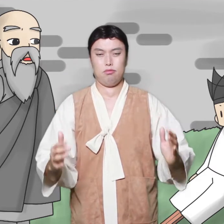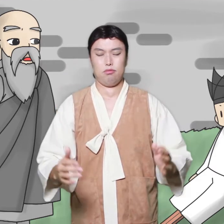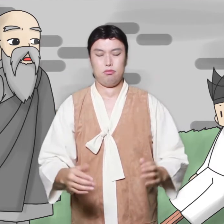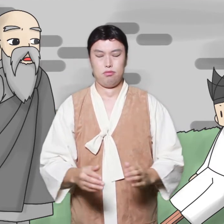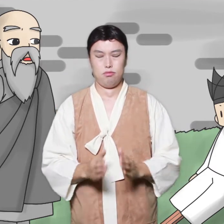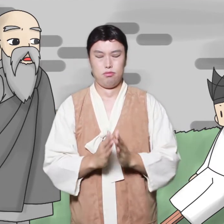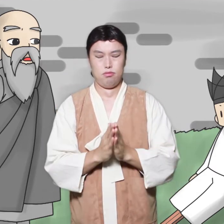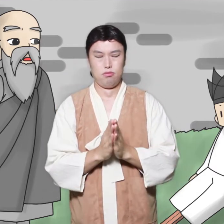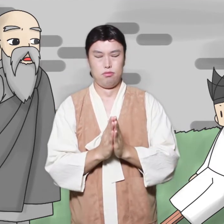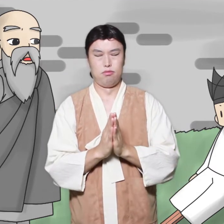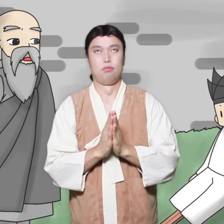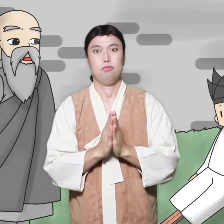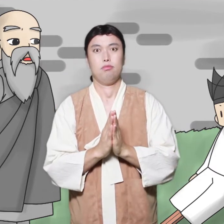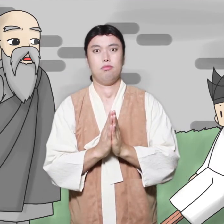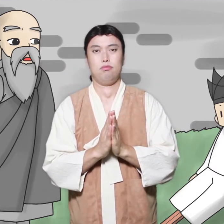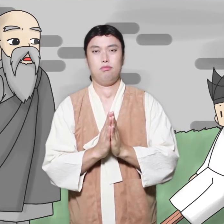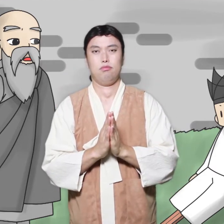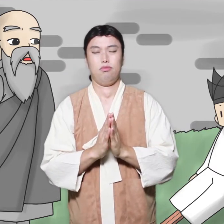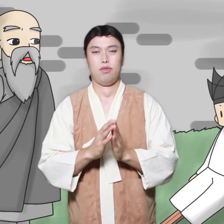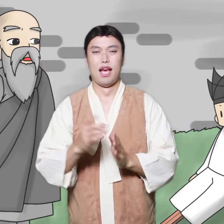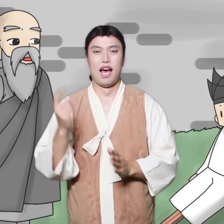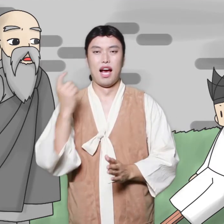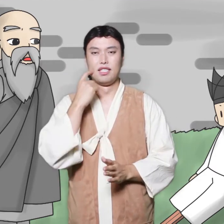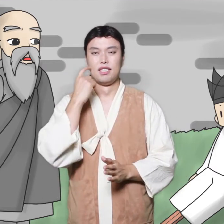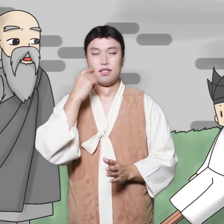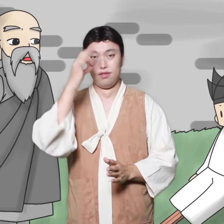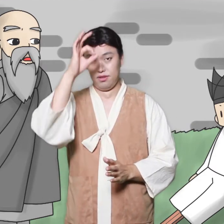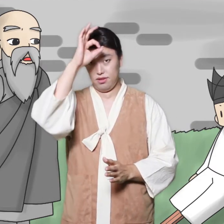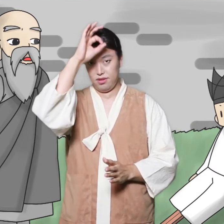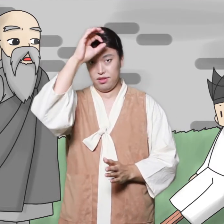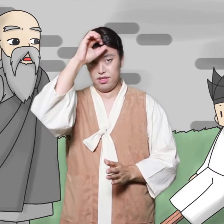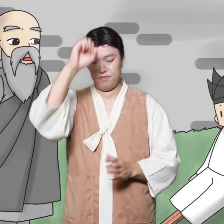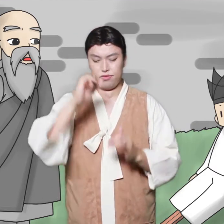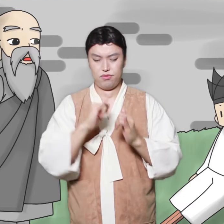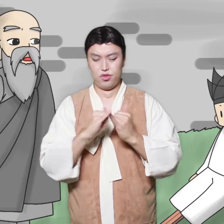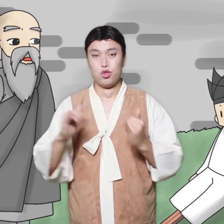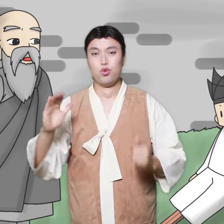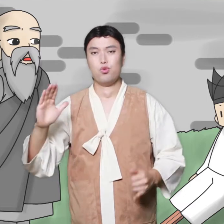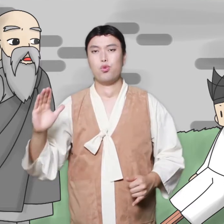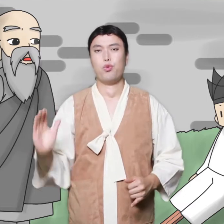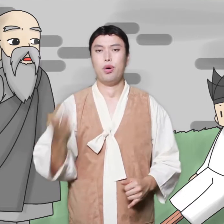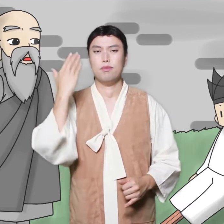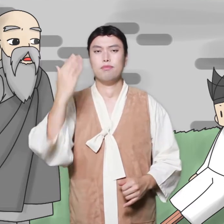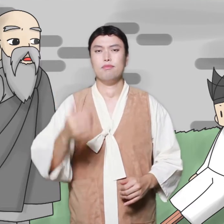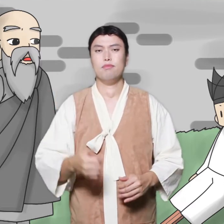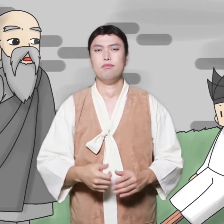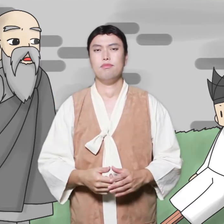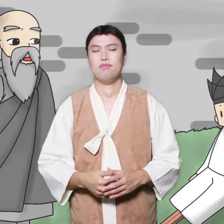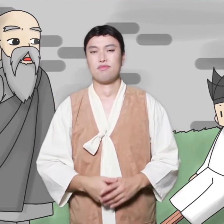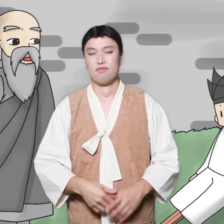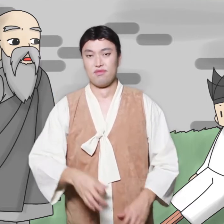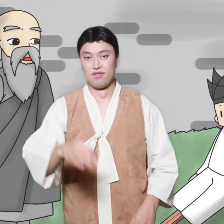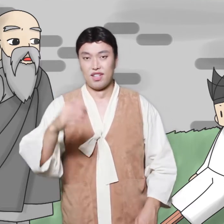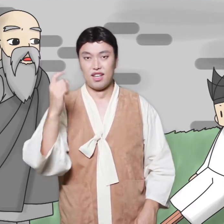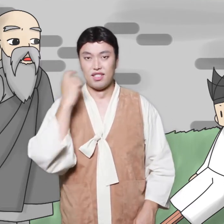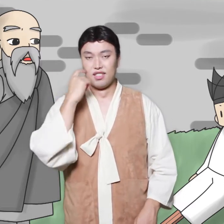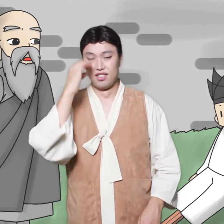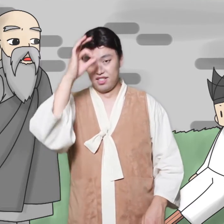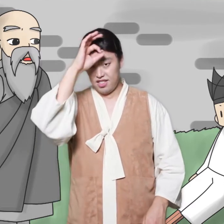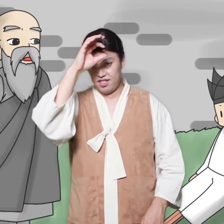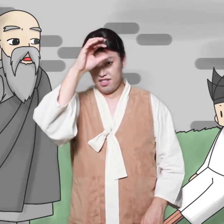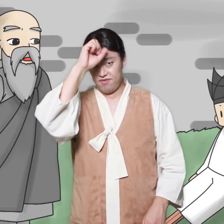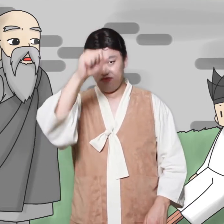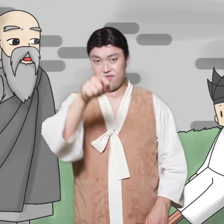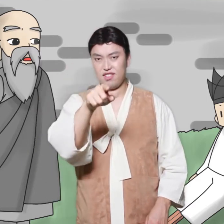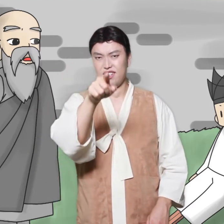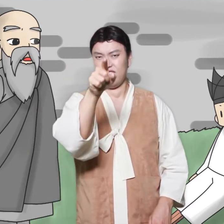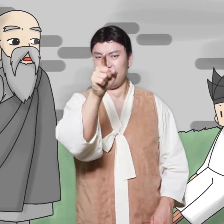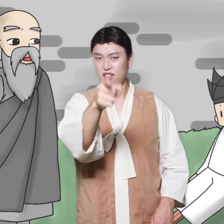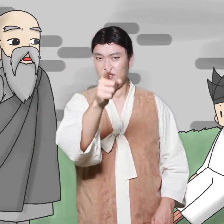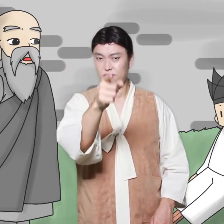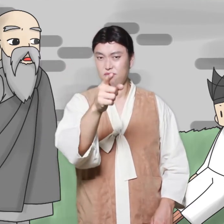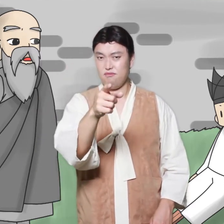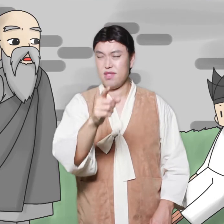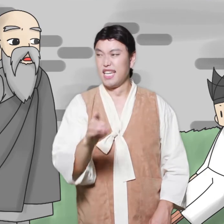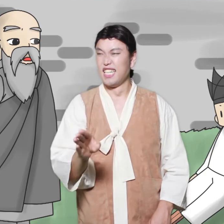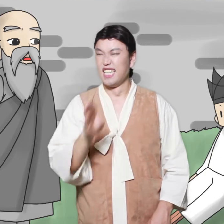Then the scarecrow turned into the shape of a stronghold.